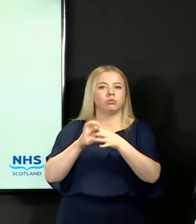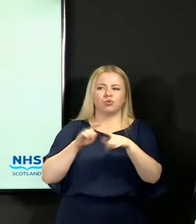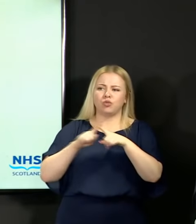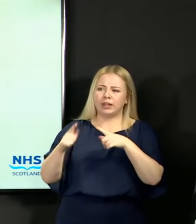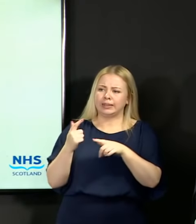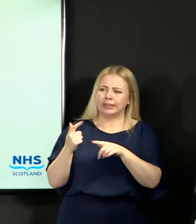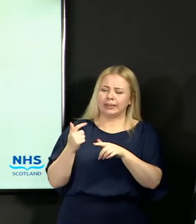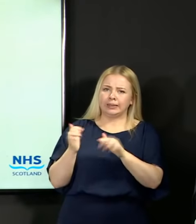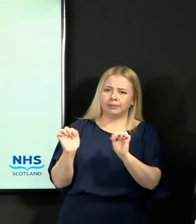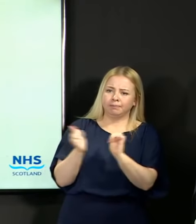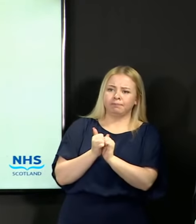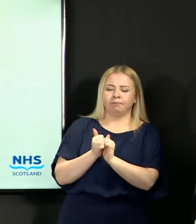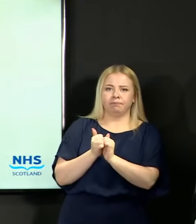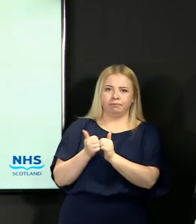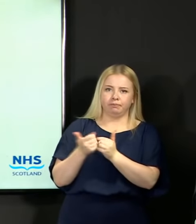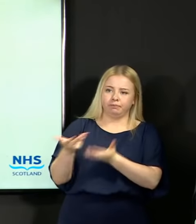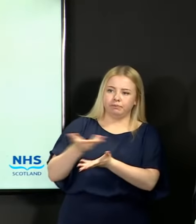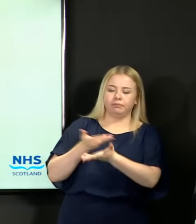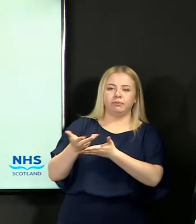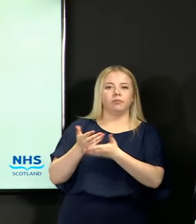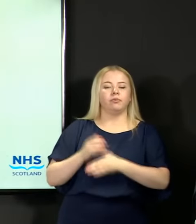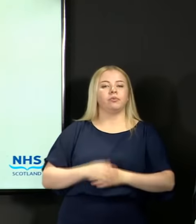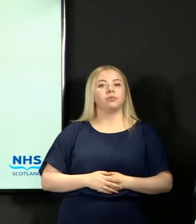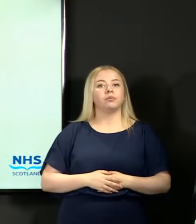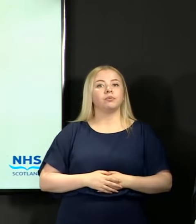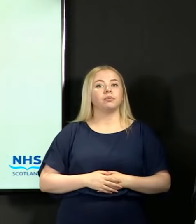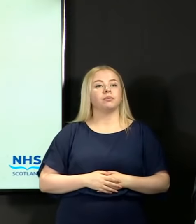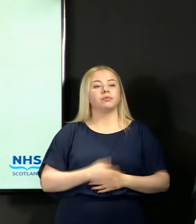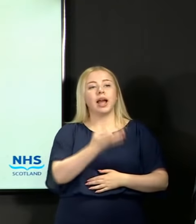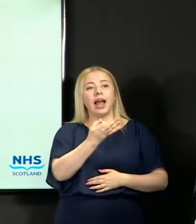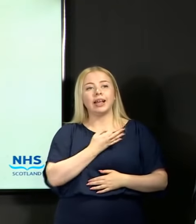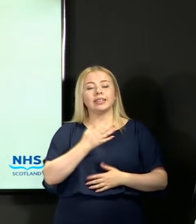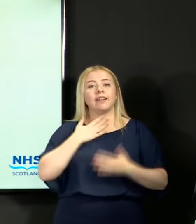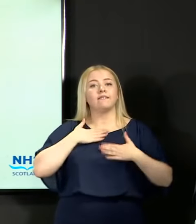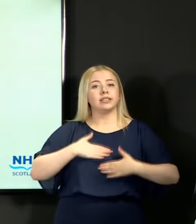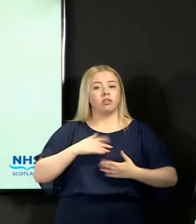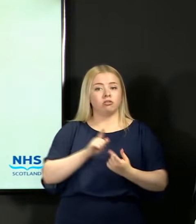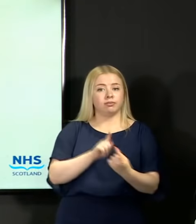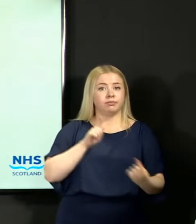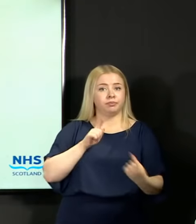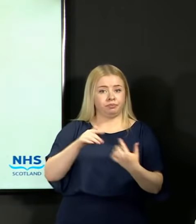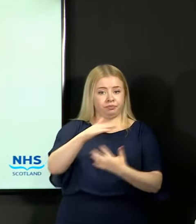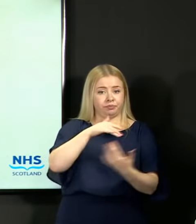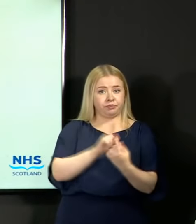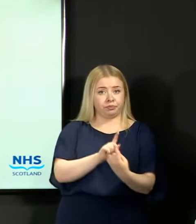In relation to physical distancing, I have set out in the guidance the fact that teachers